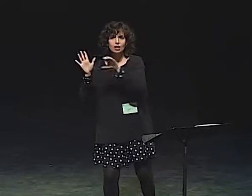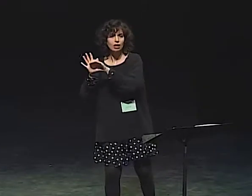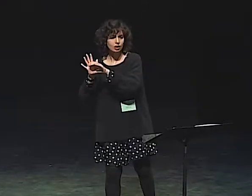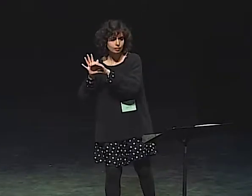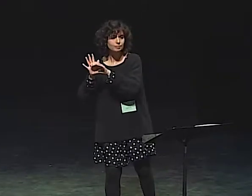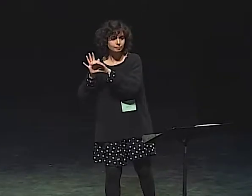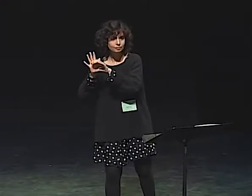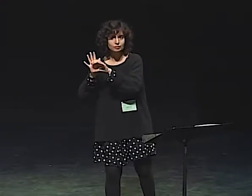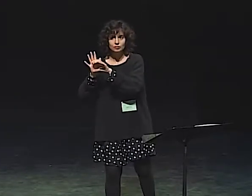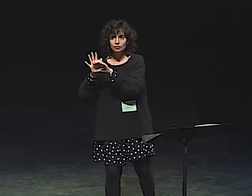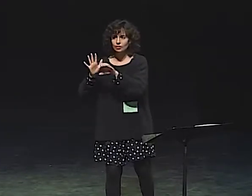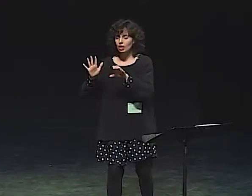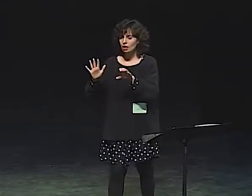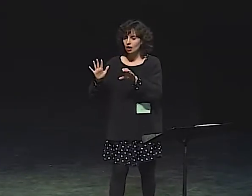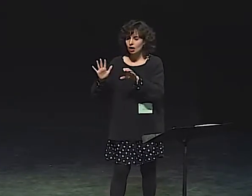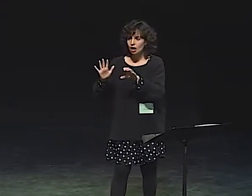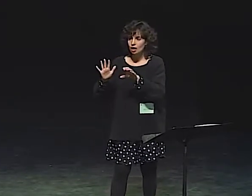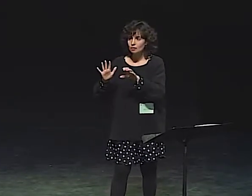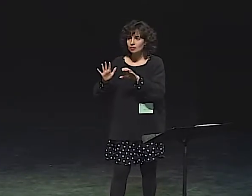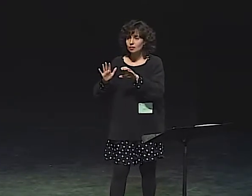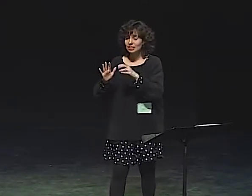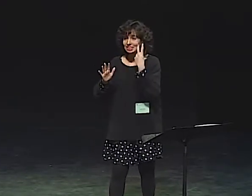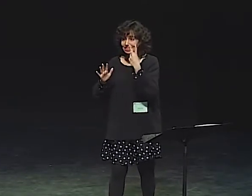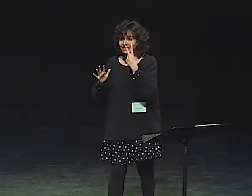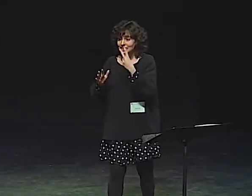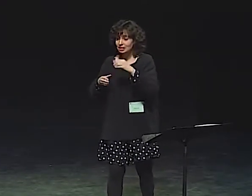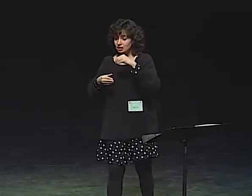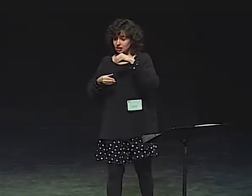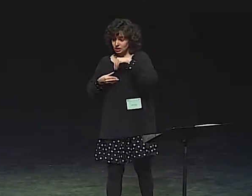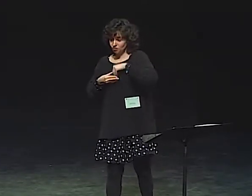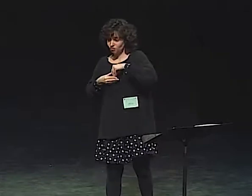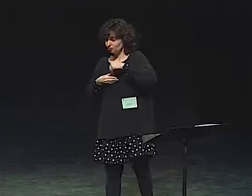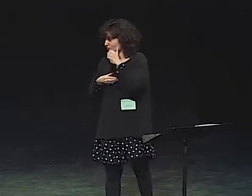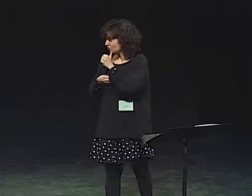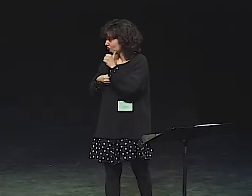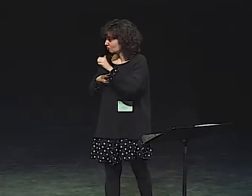THE AUDIENCE SEES THE BAG LADY AND THEN SEES AN ACTUAL--